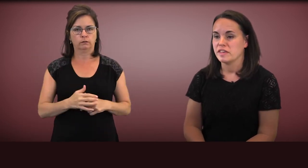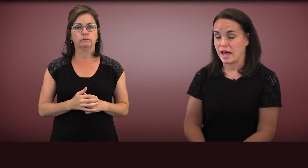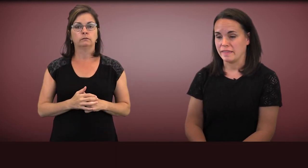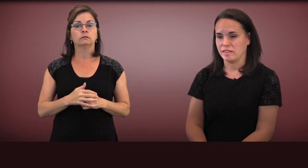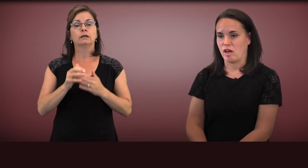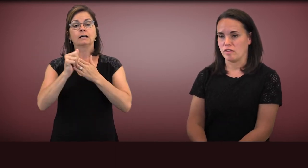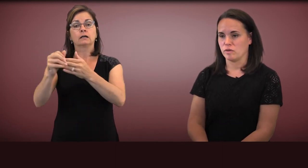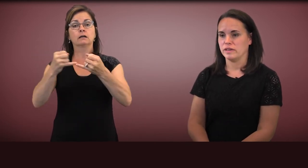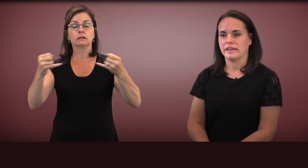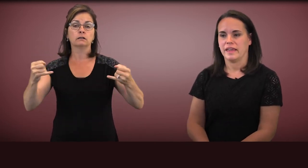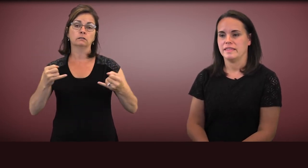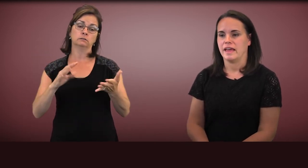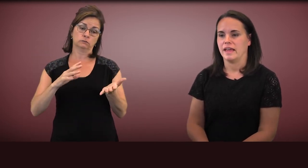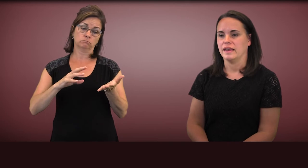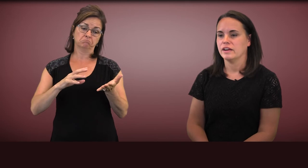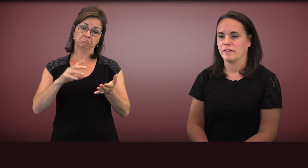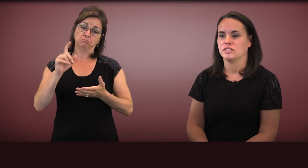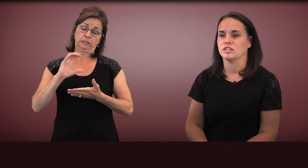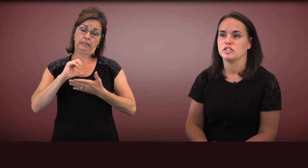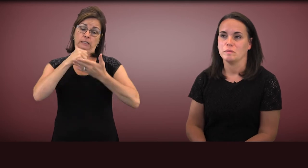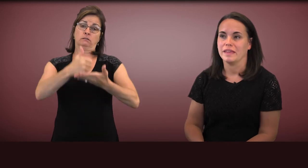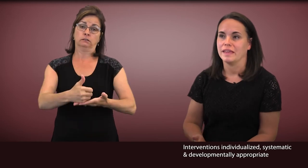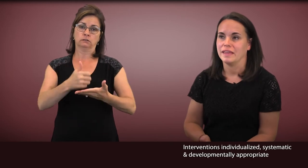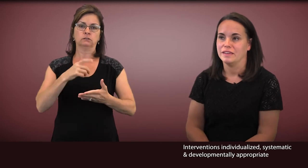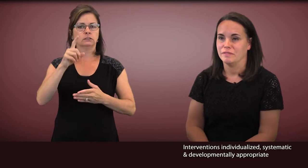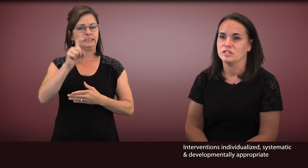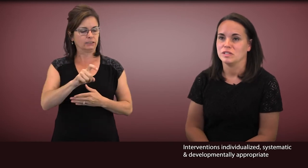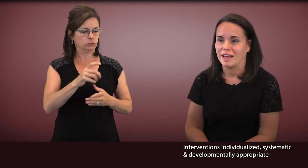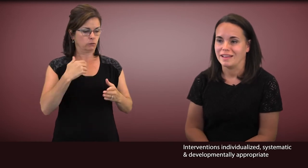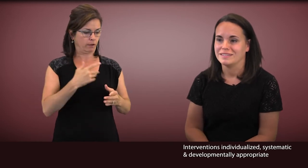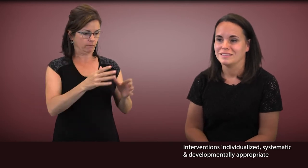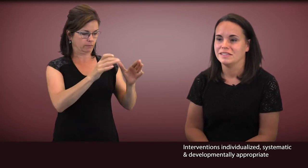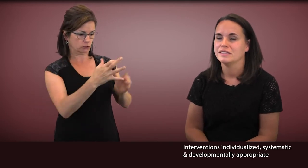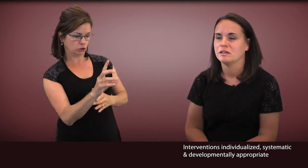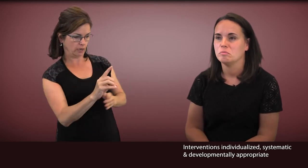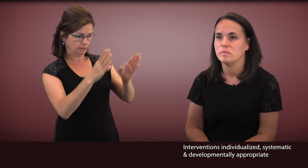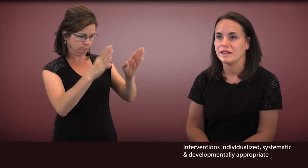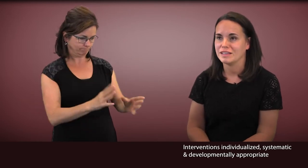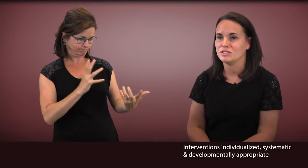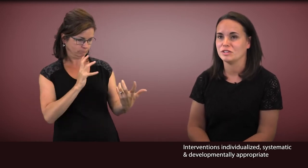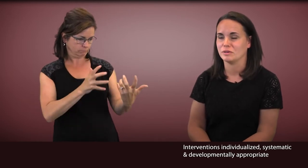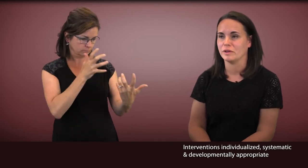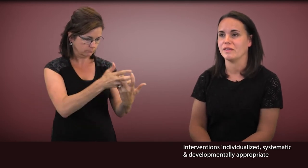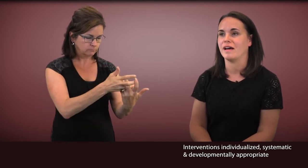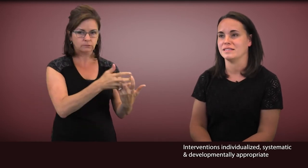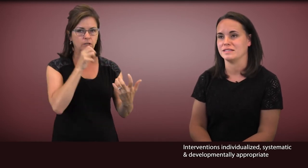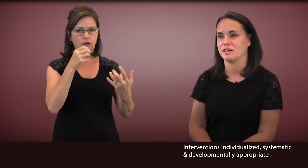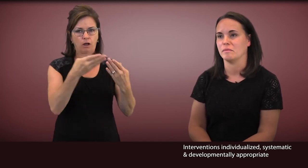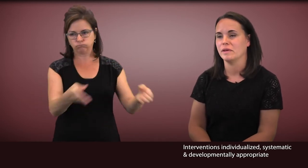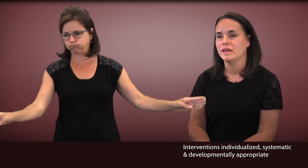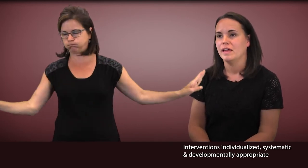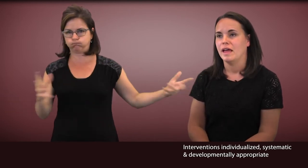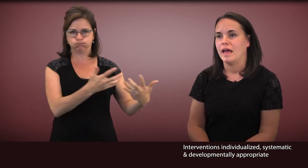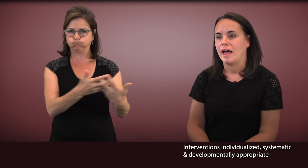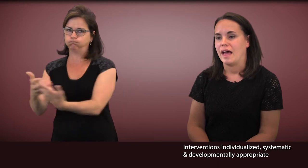The guidelines also indicate that interventions should be individualized. Because children with autism